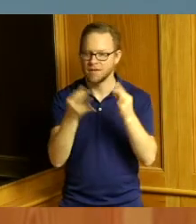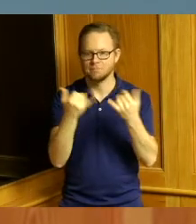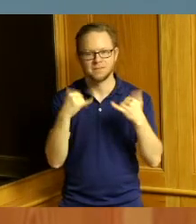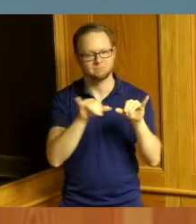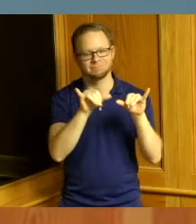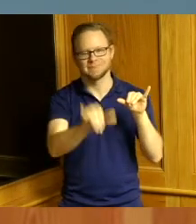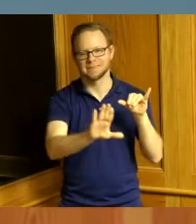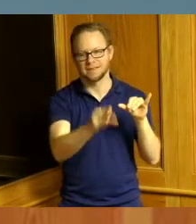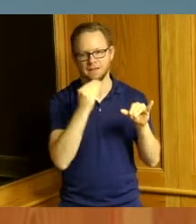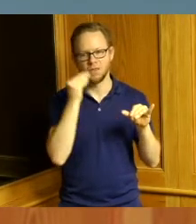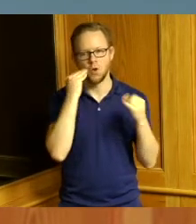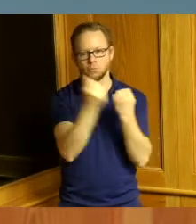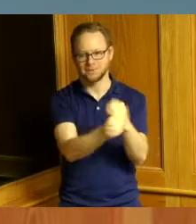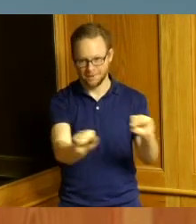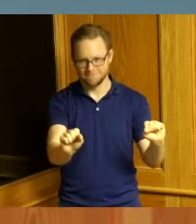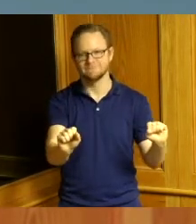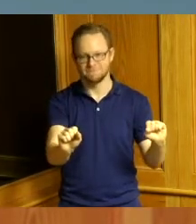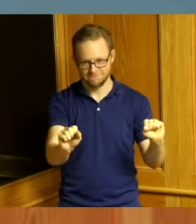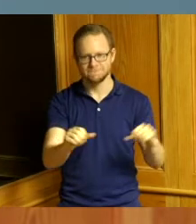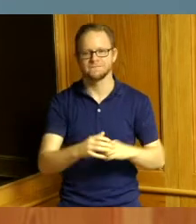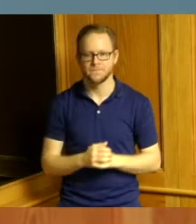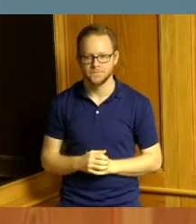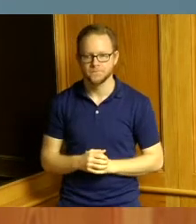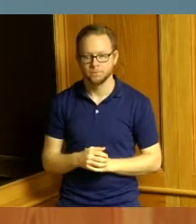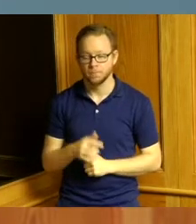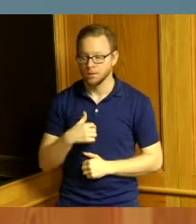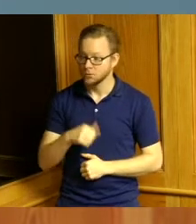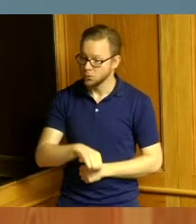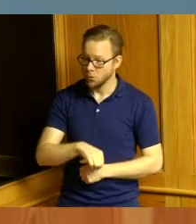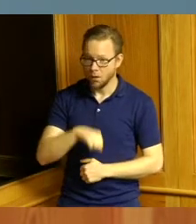lastly I'm proud and honored to say with the affirmative vote of my colleagues today